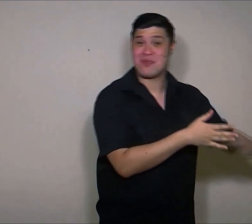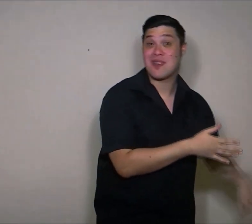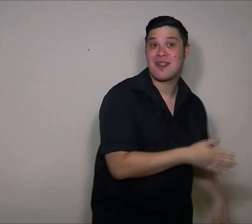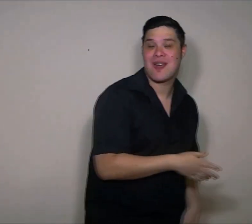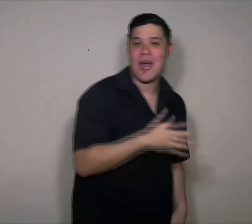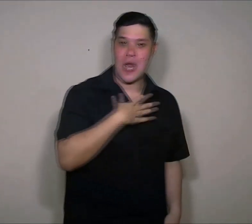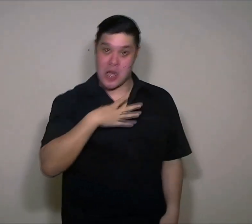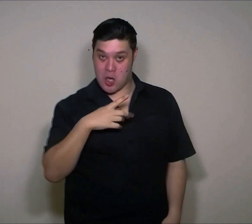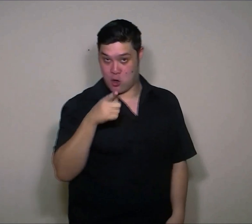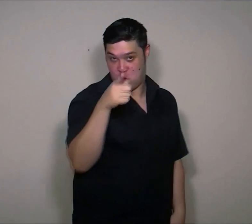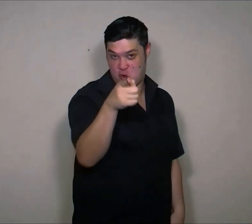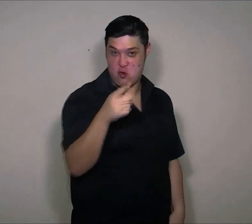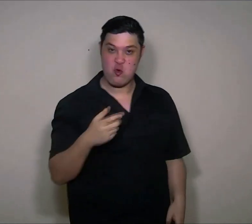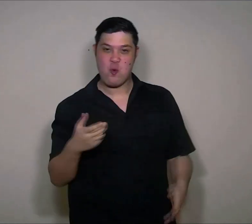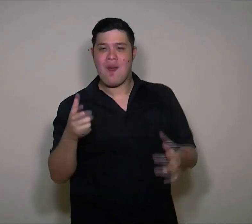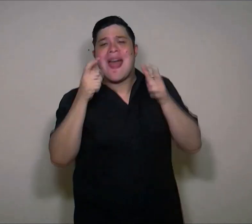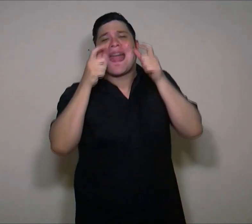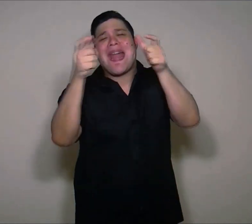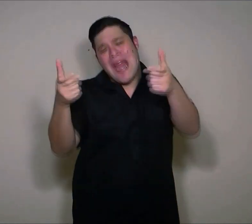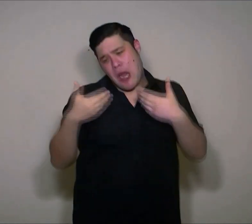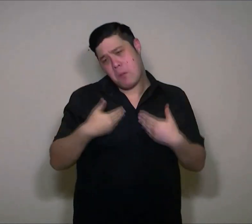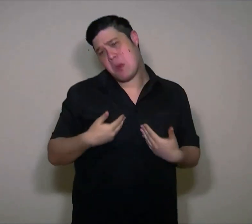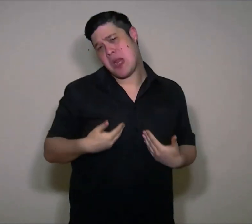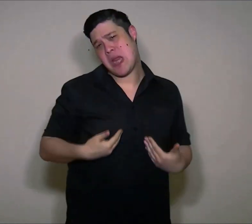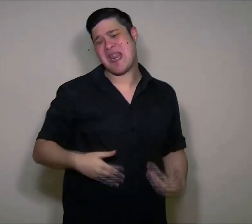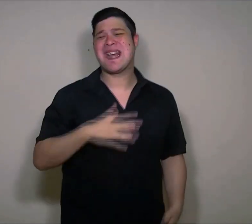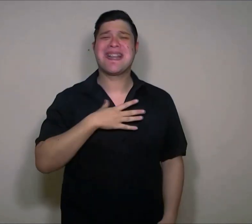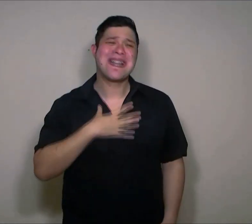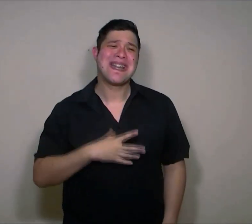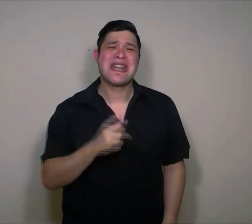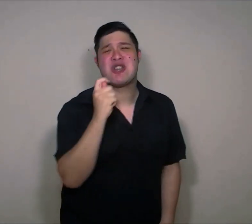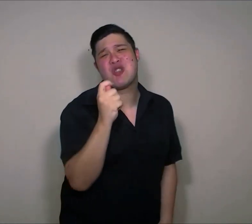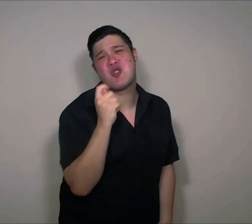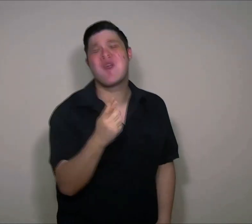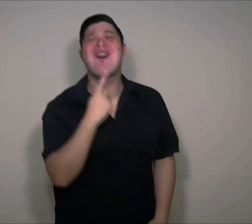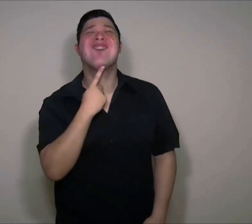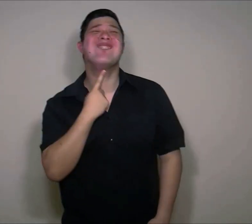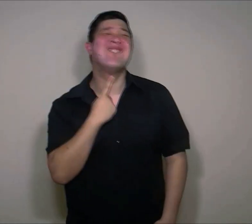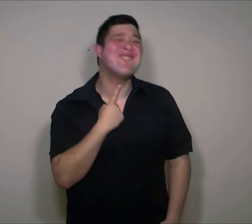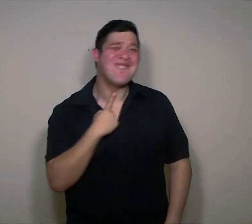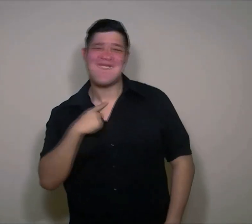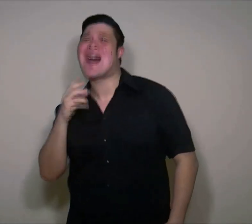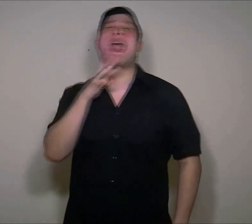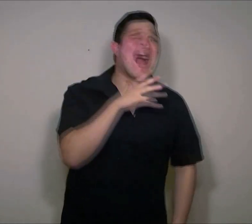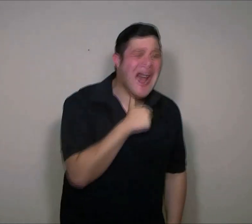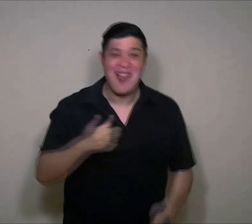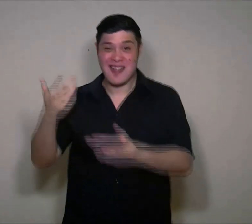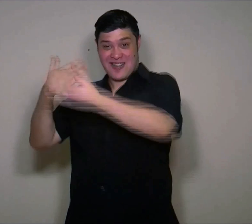Yes I need me a little "TLC" and i gotta get some soon let me tell you now